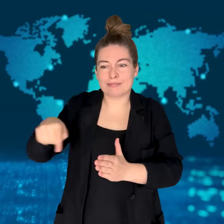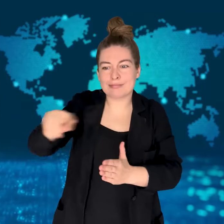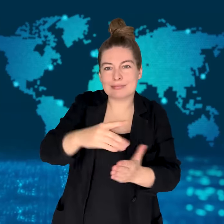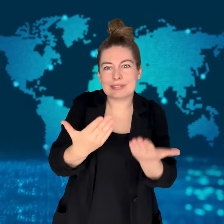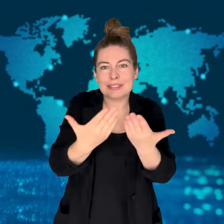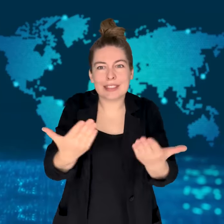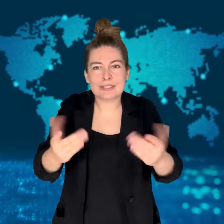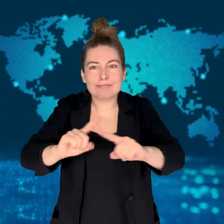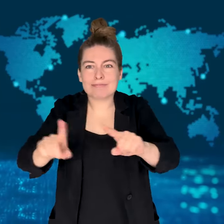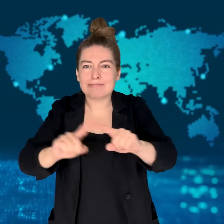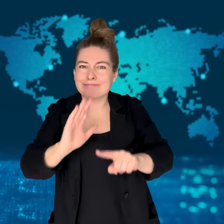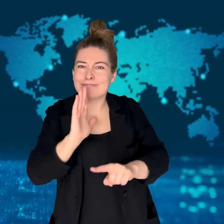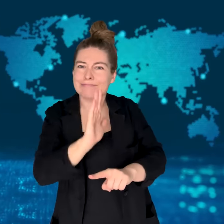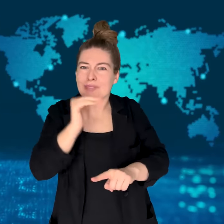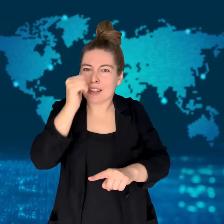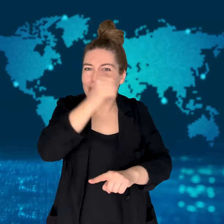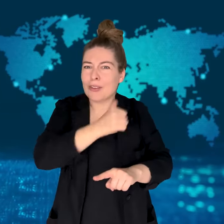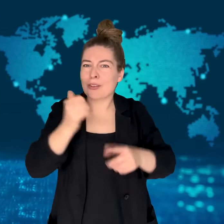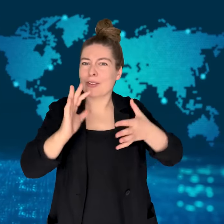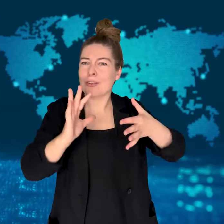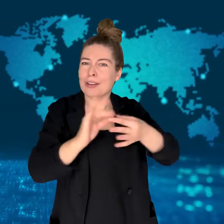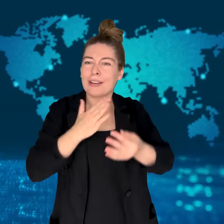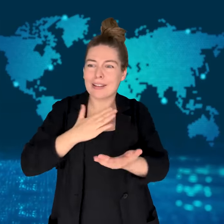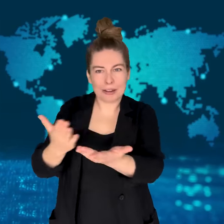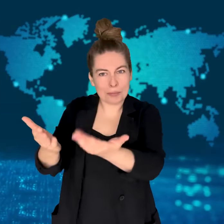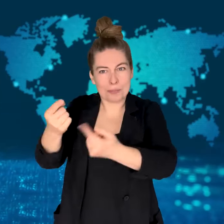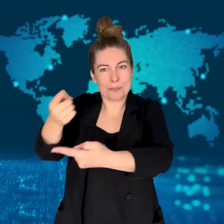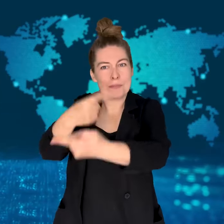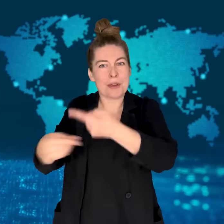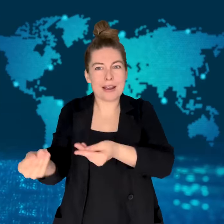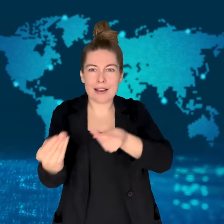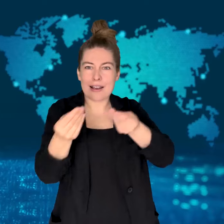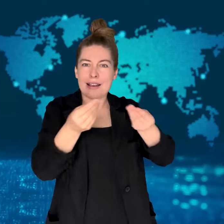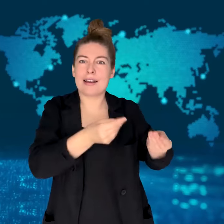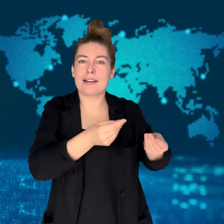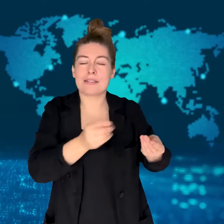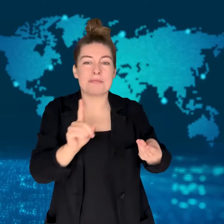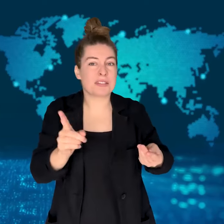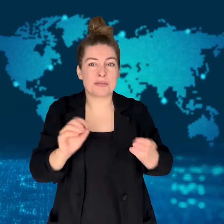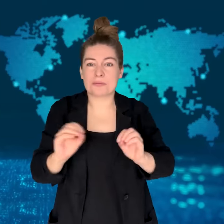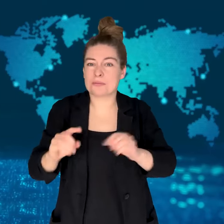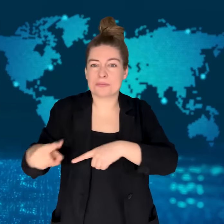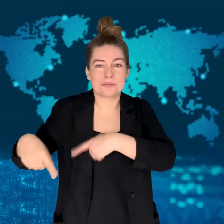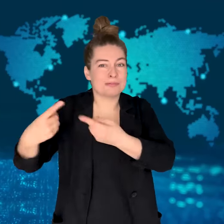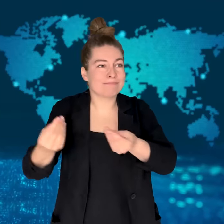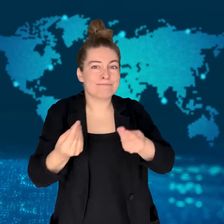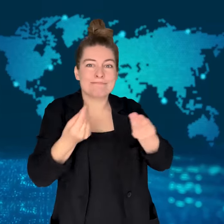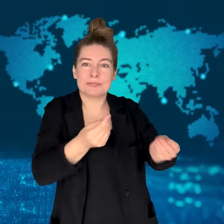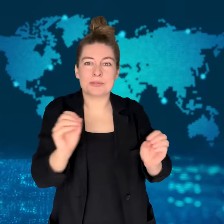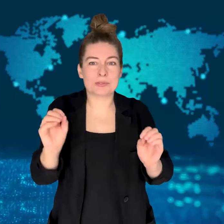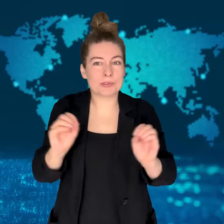That did not happen.